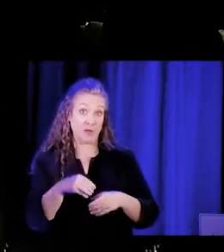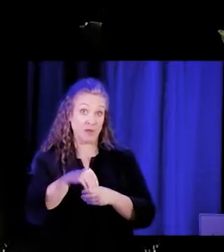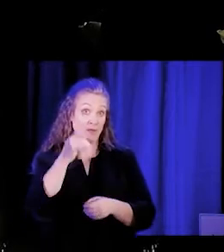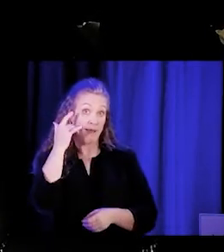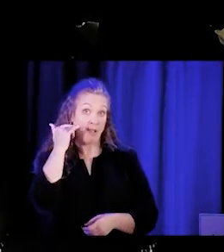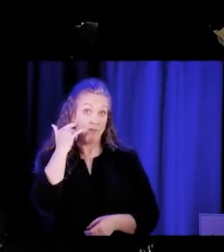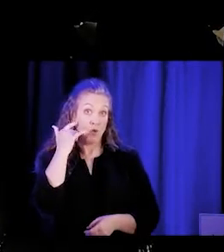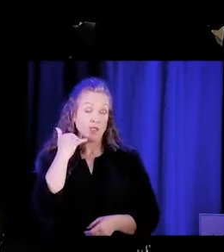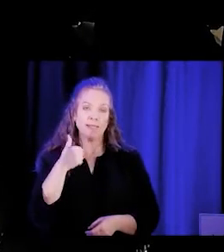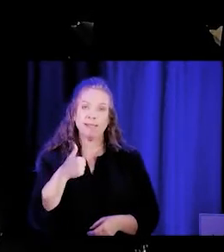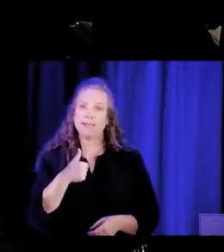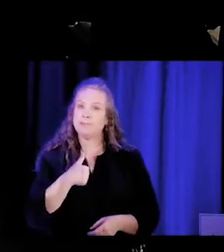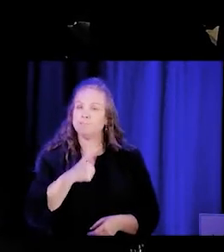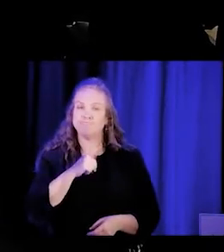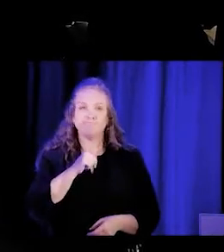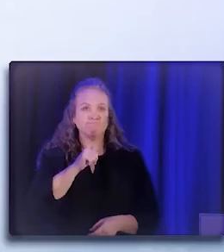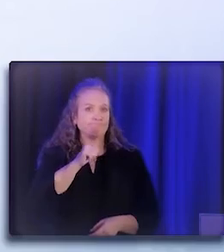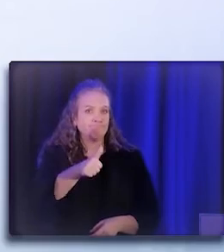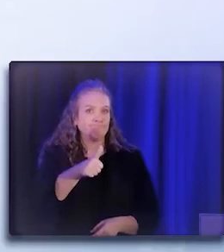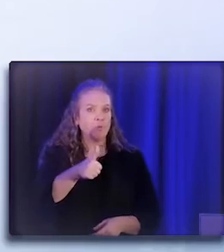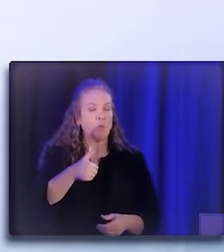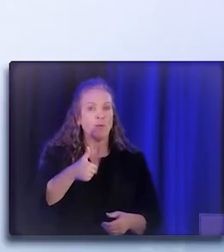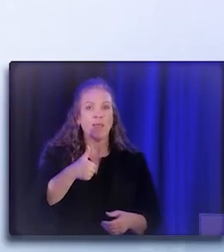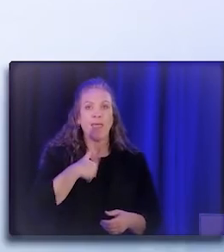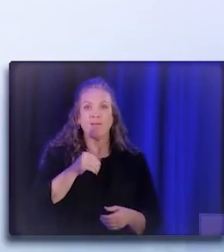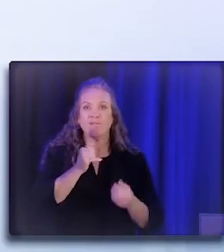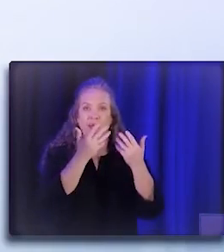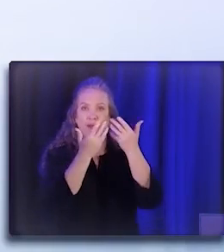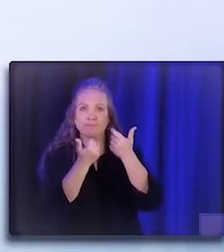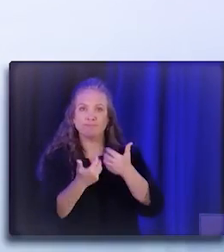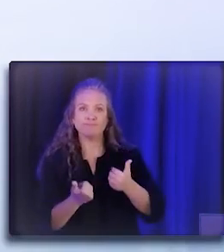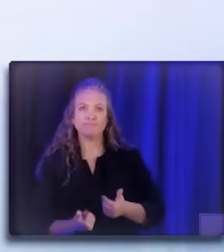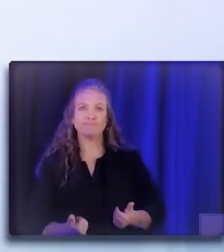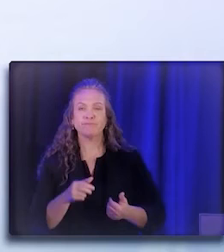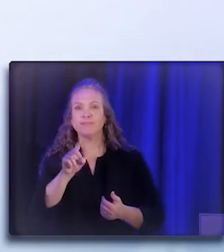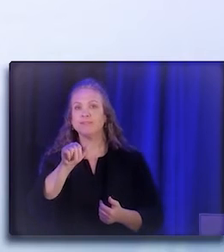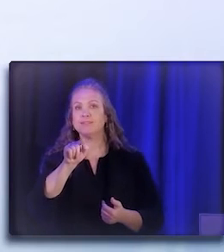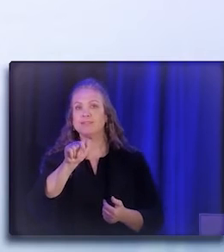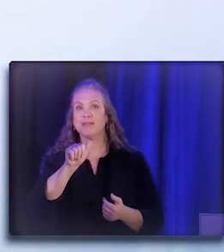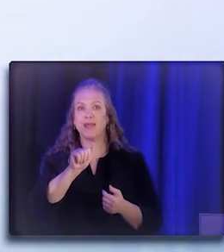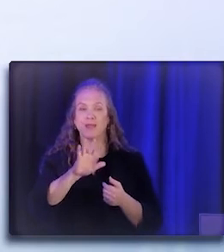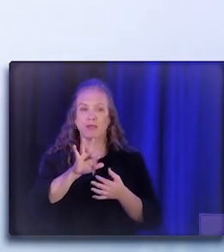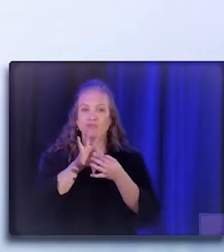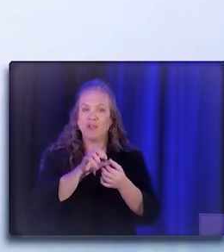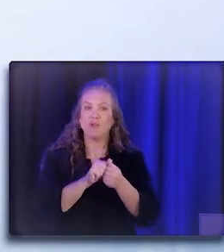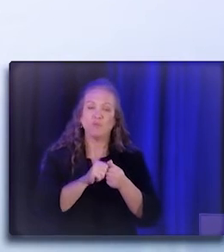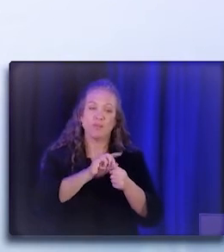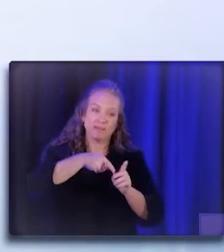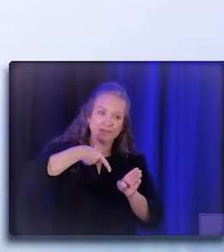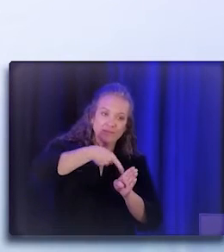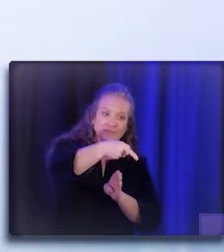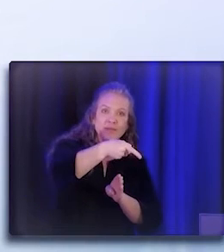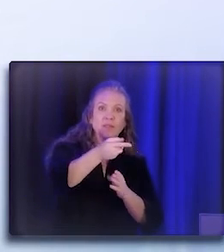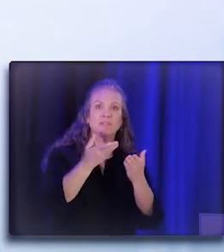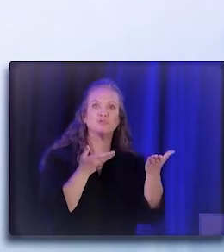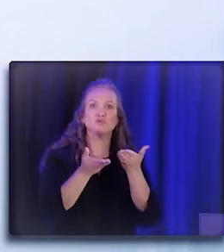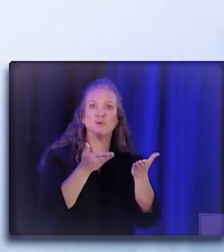I am not aware that we have some of the deep data that you're looking for on service lines and things like that. But I'm wondering, Jackie,